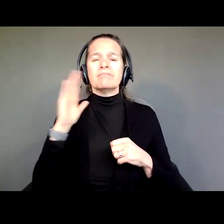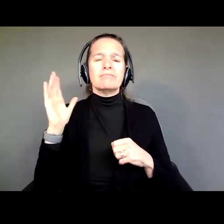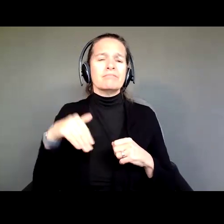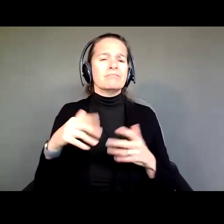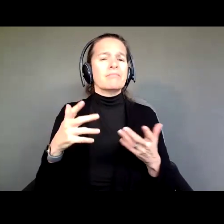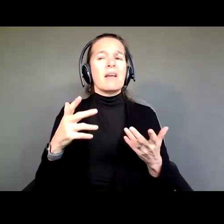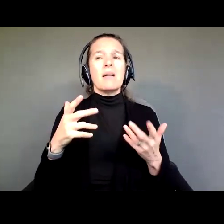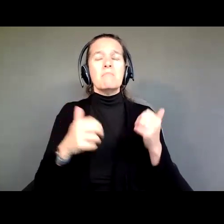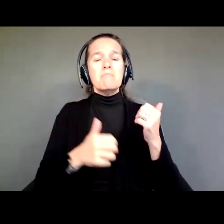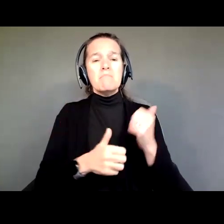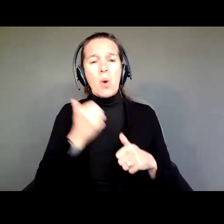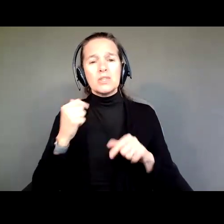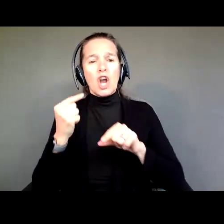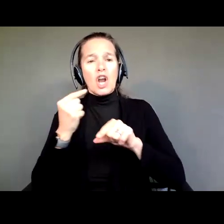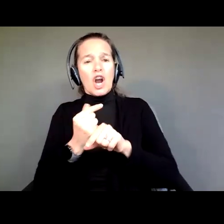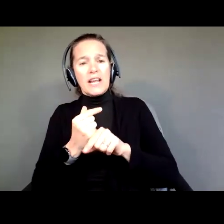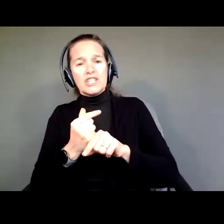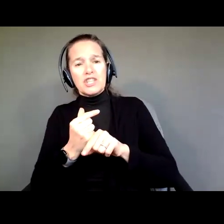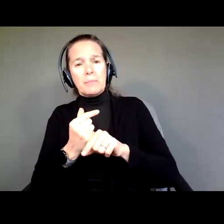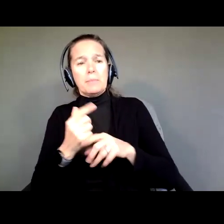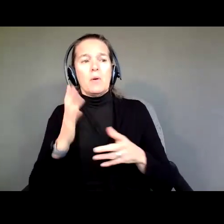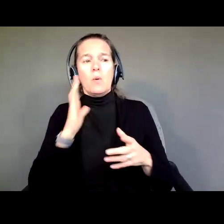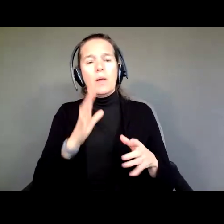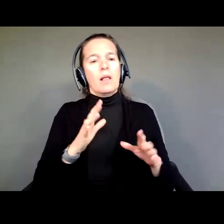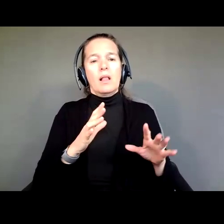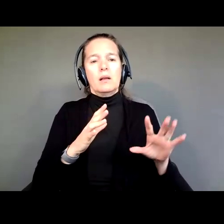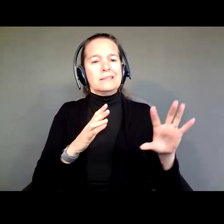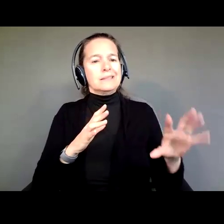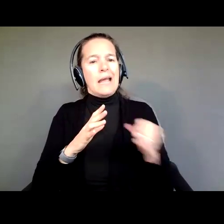of guardianships take away every right the person has.